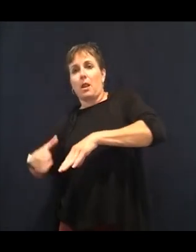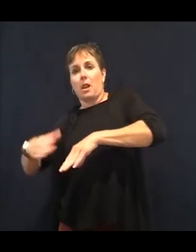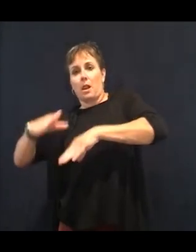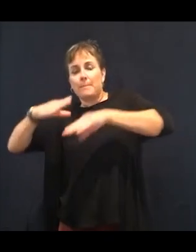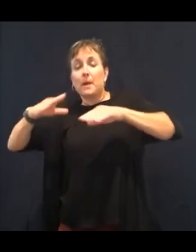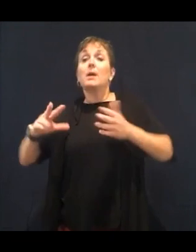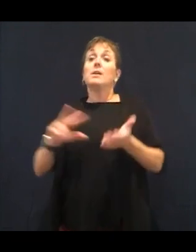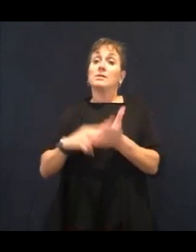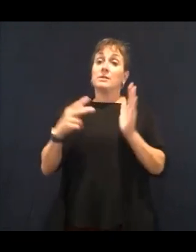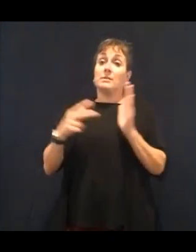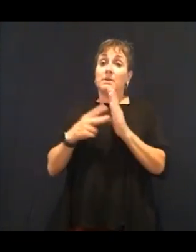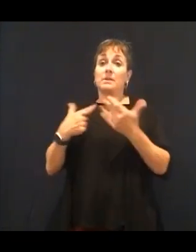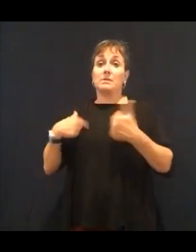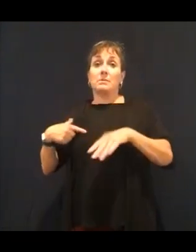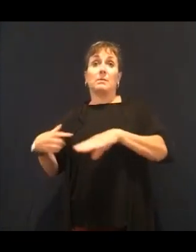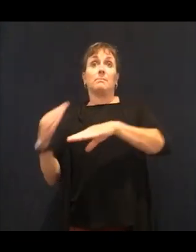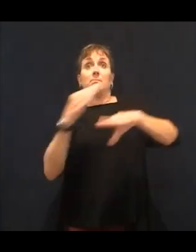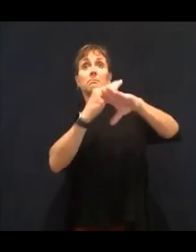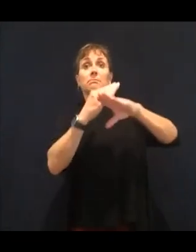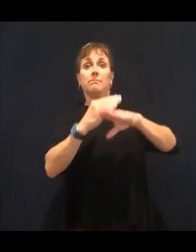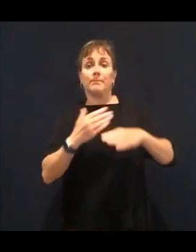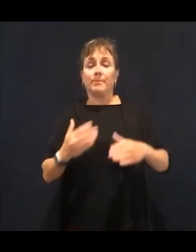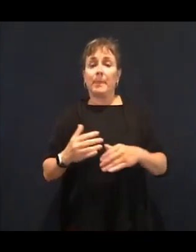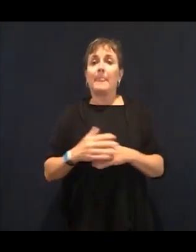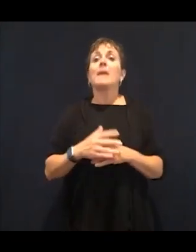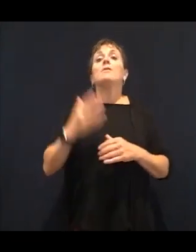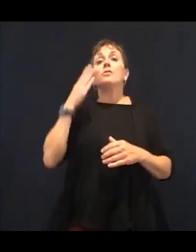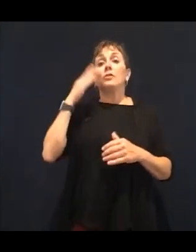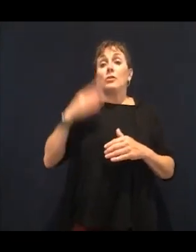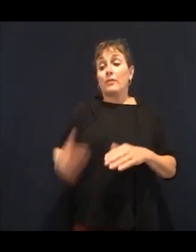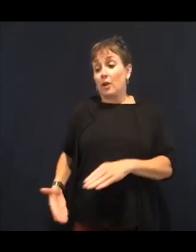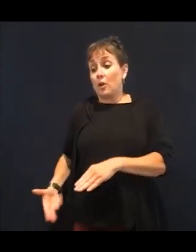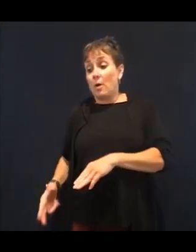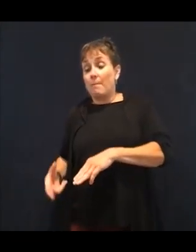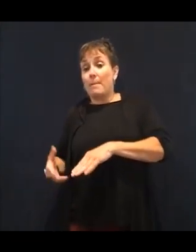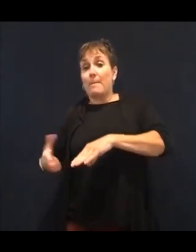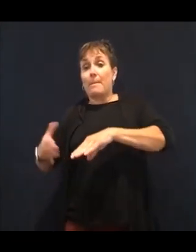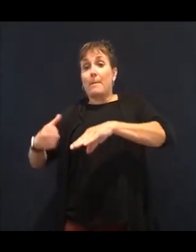sugar rollercoaster and then we crash and then we have to give ourself more carbohydrates,